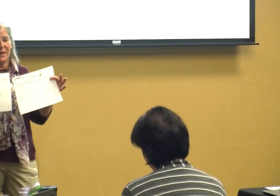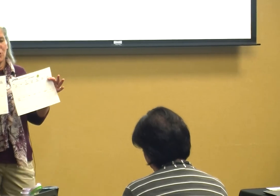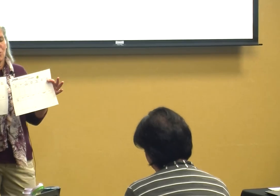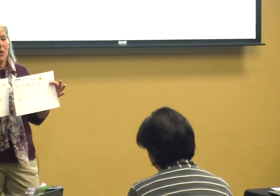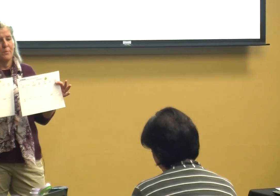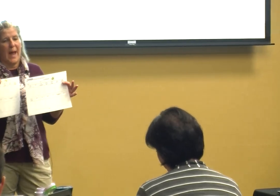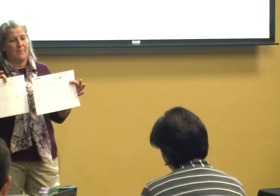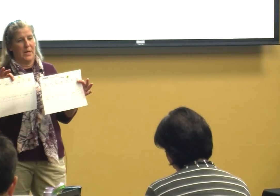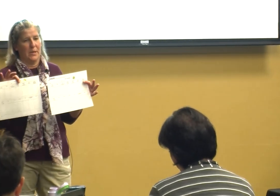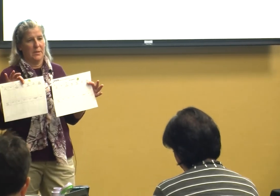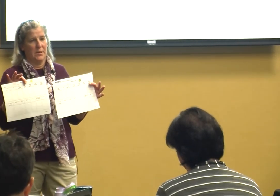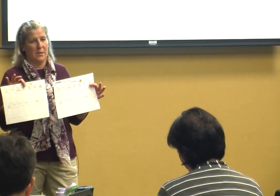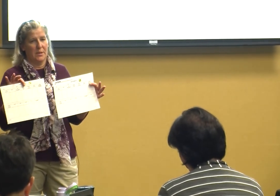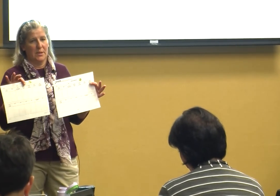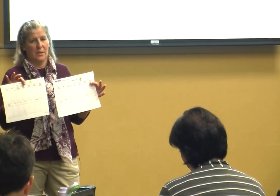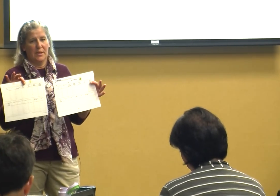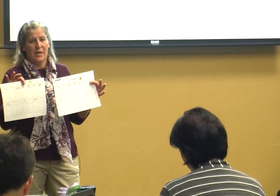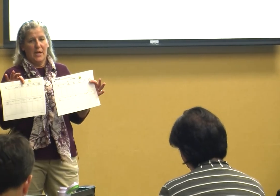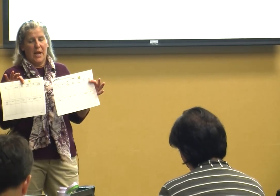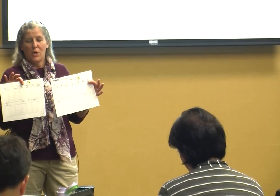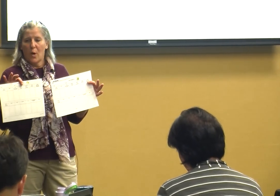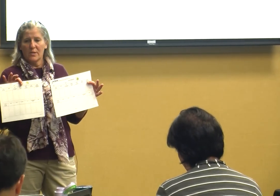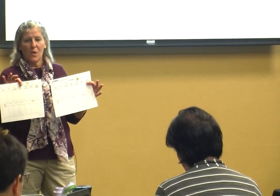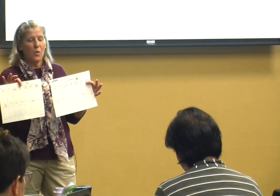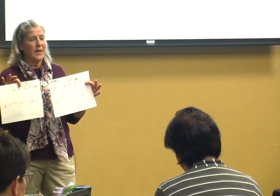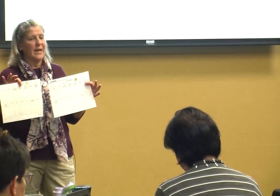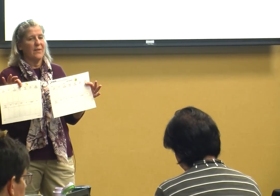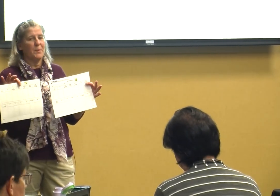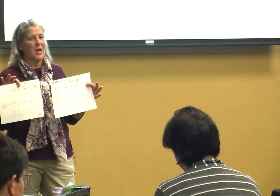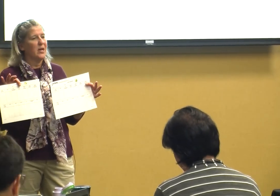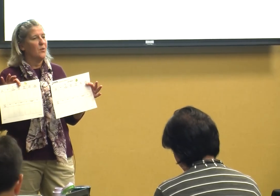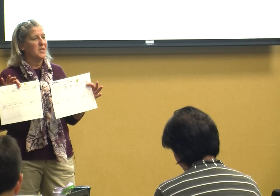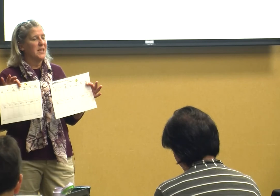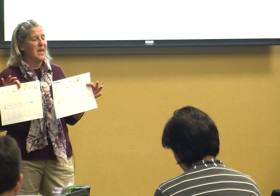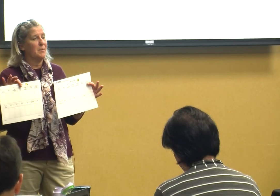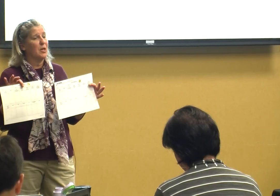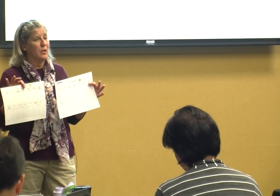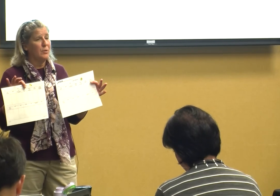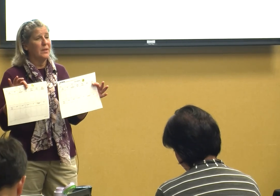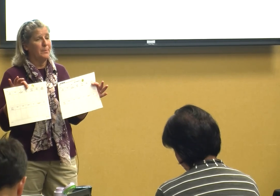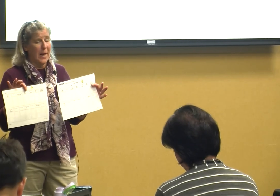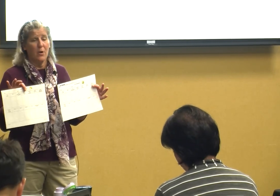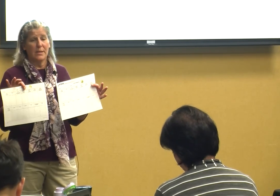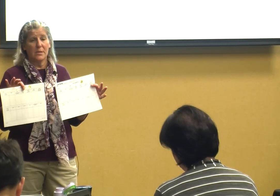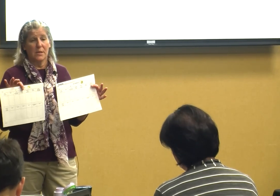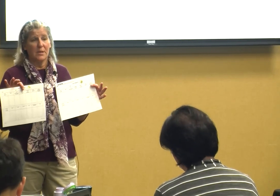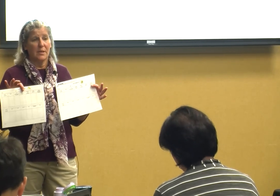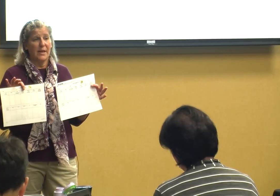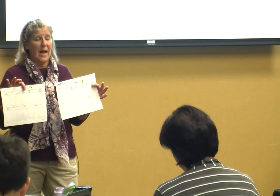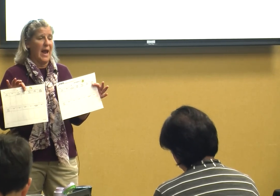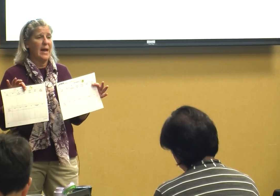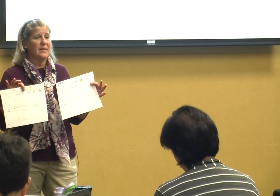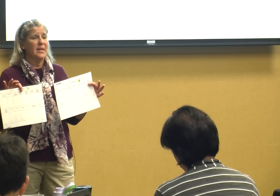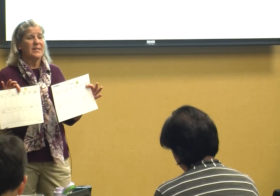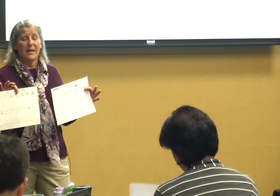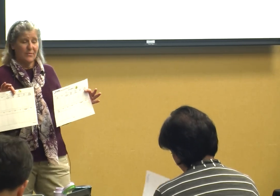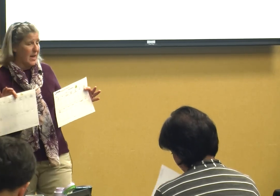be your road map you also want to get everybody on the team including the parents and if they